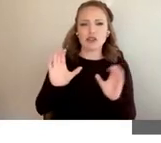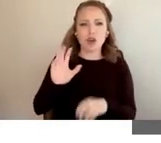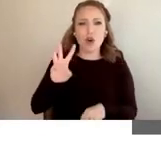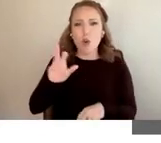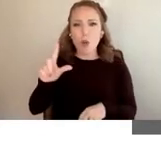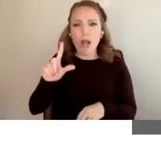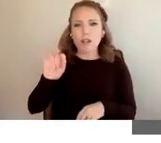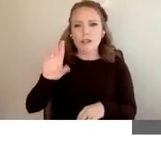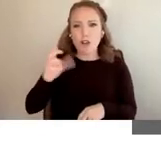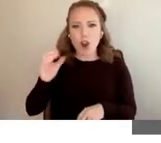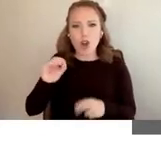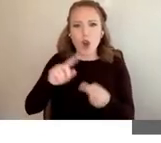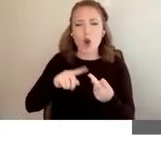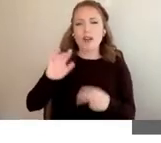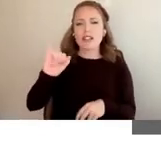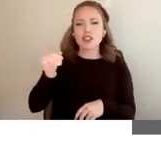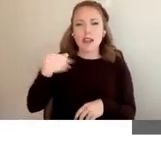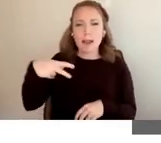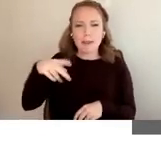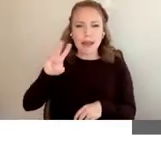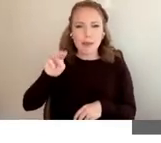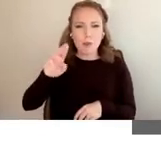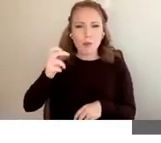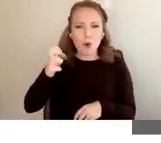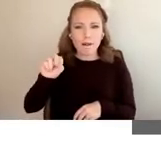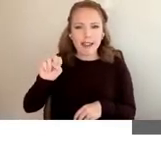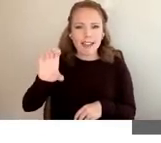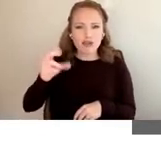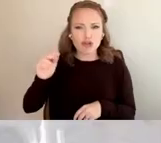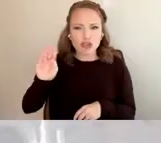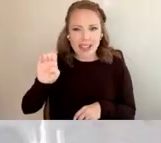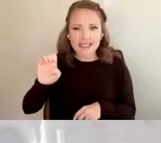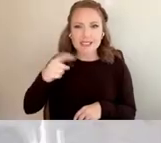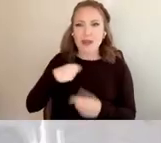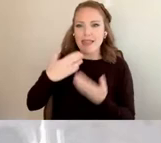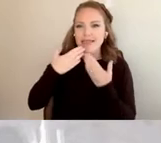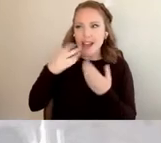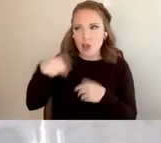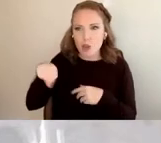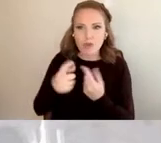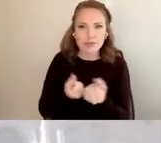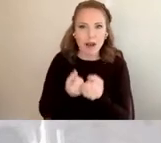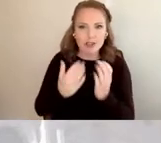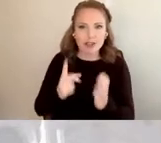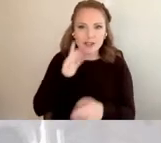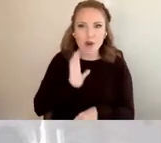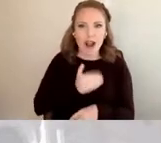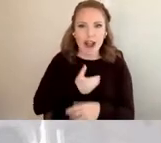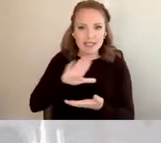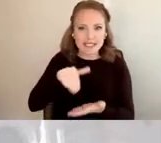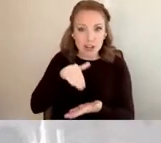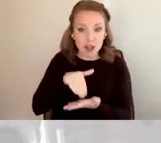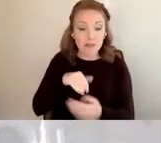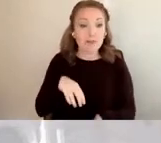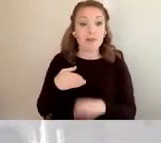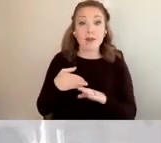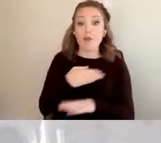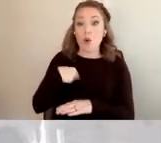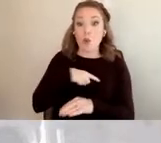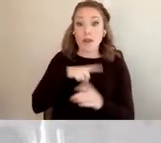thank our sponsors for their support of our Center. Before we get started I'm going to actually